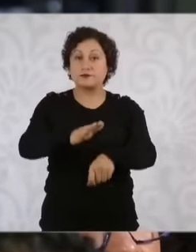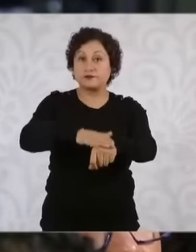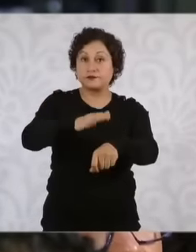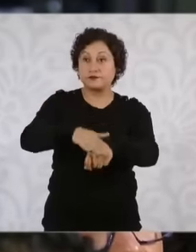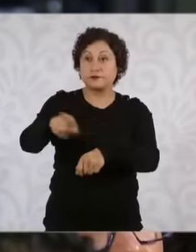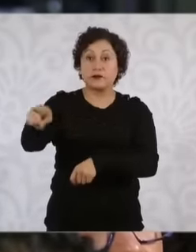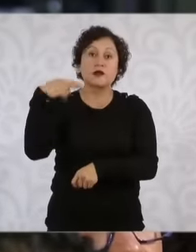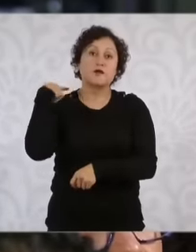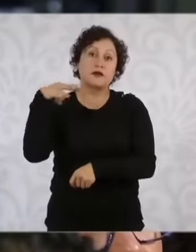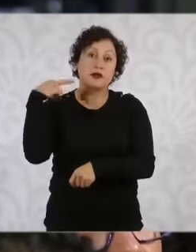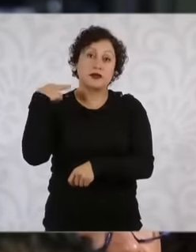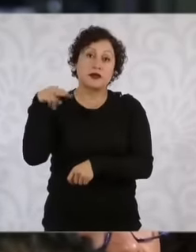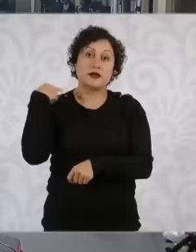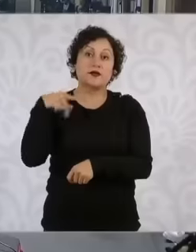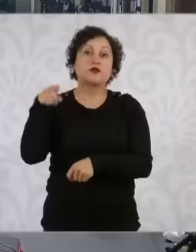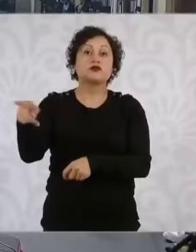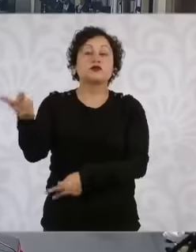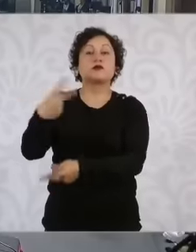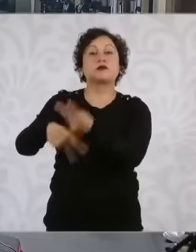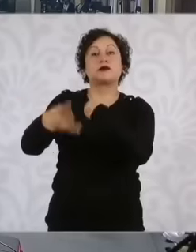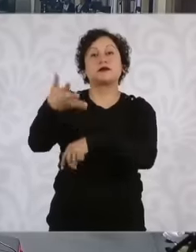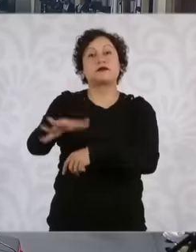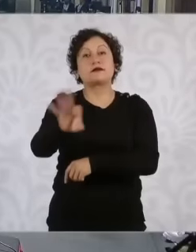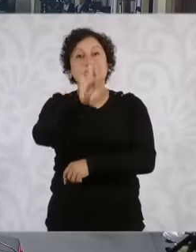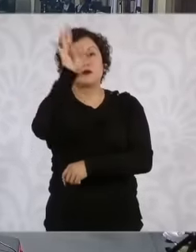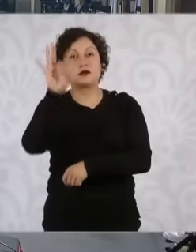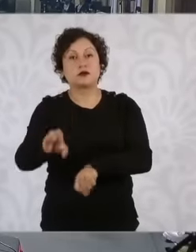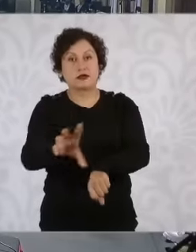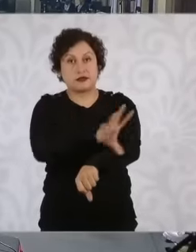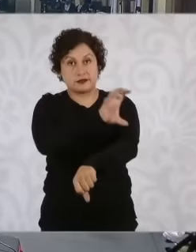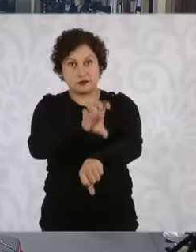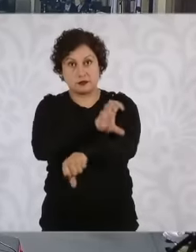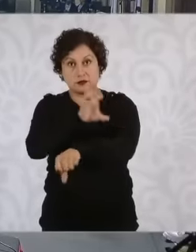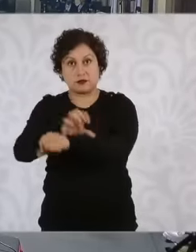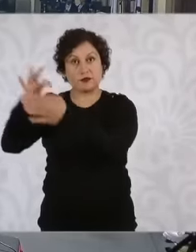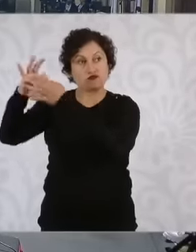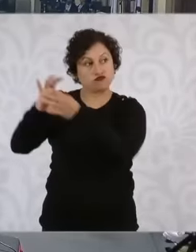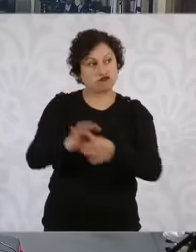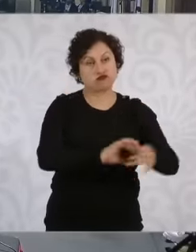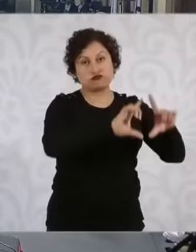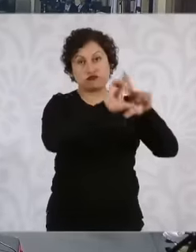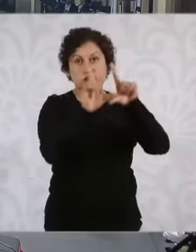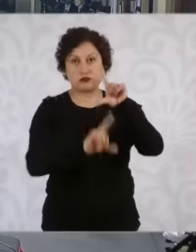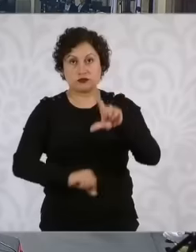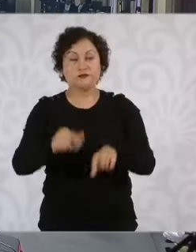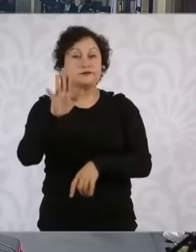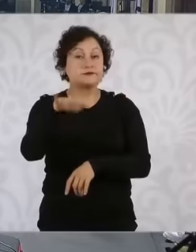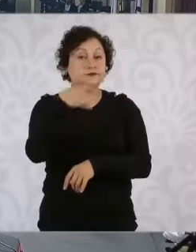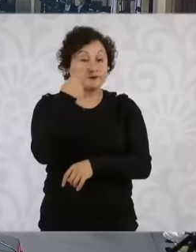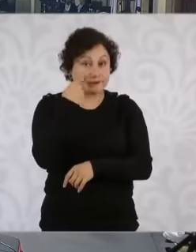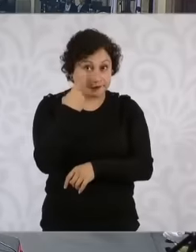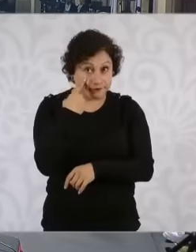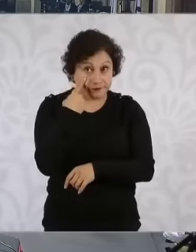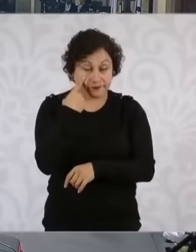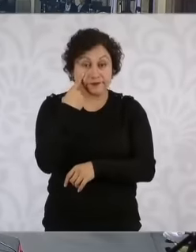10% of the electrical energy consumed in the country is generated, for example, we have the only